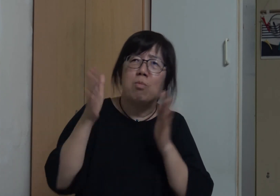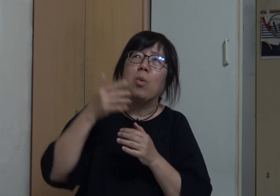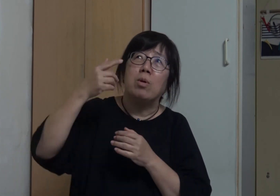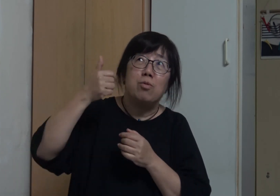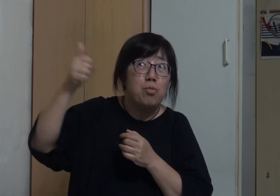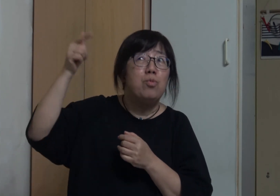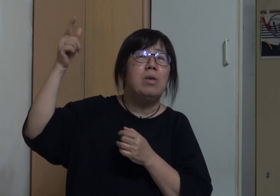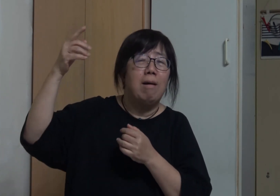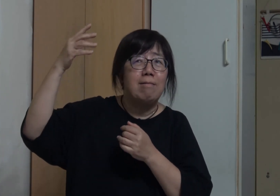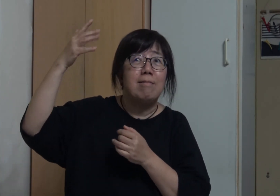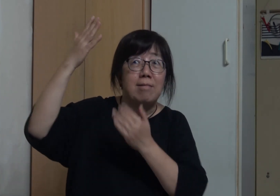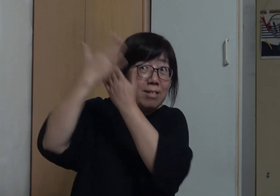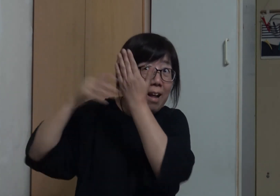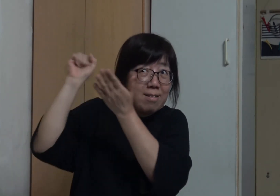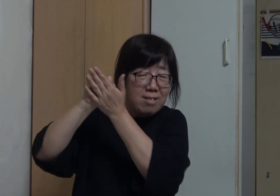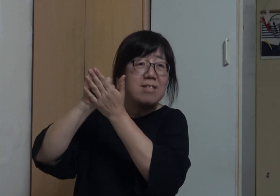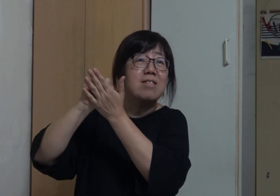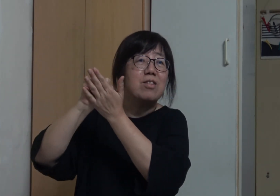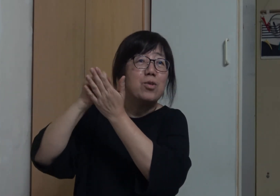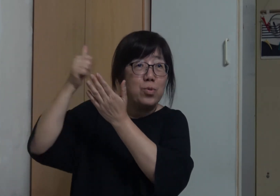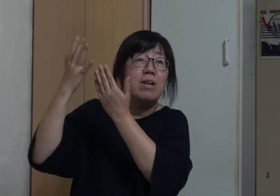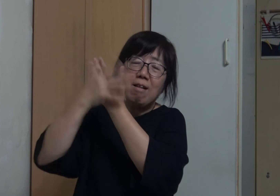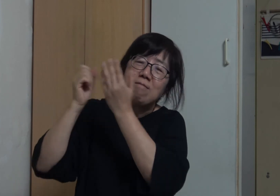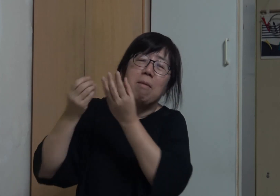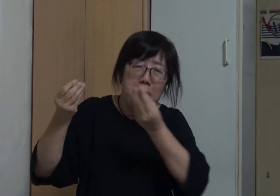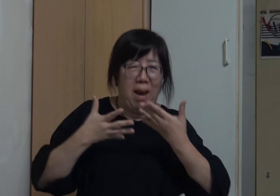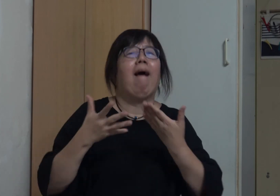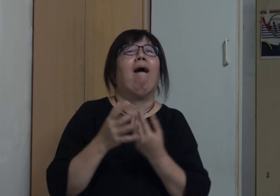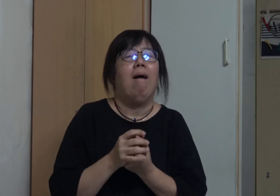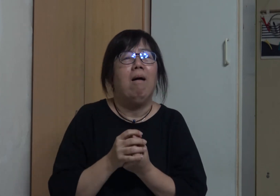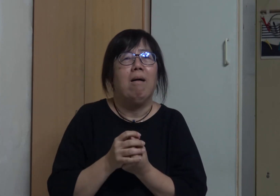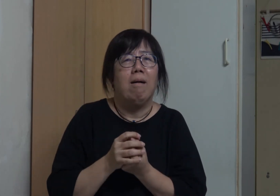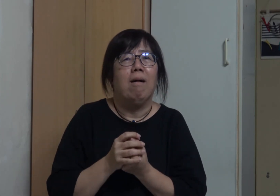God has given me a lot